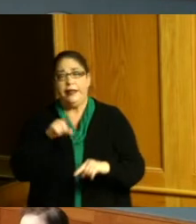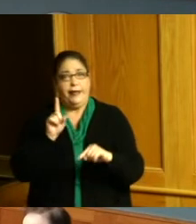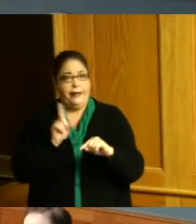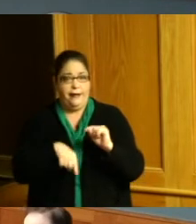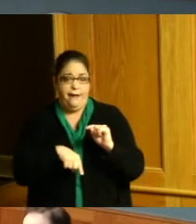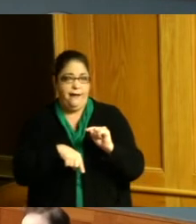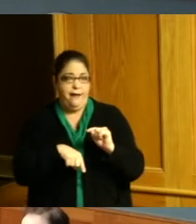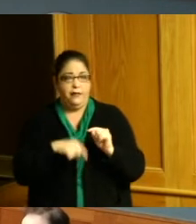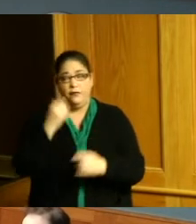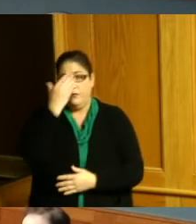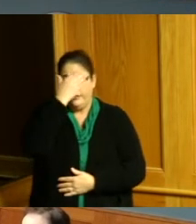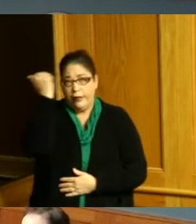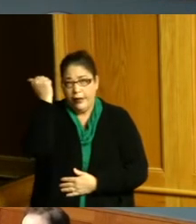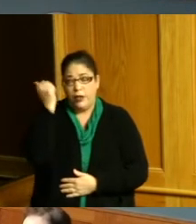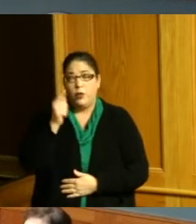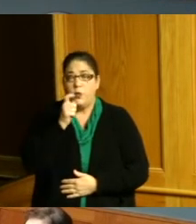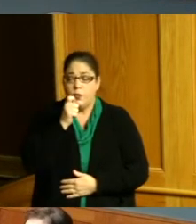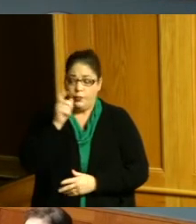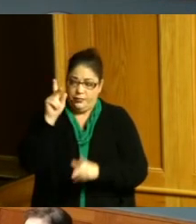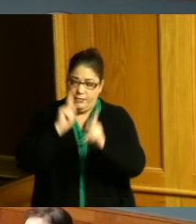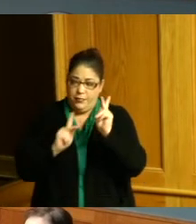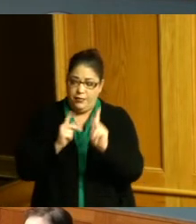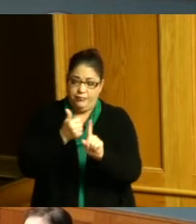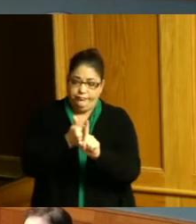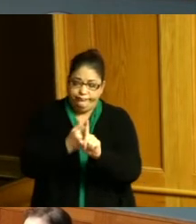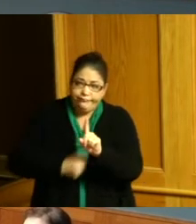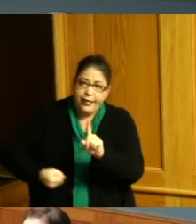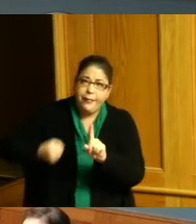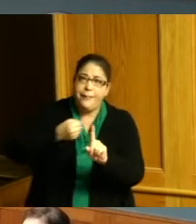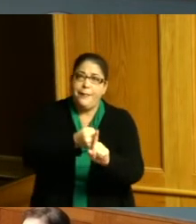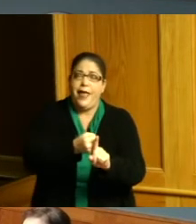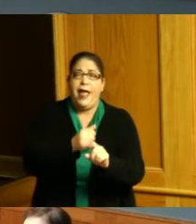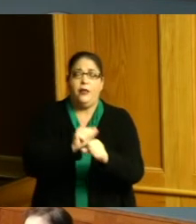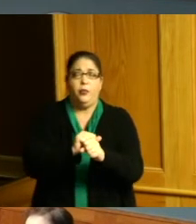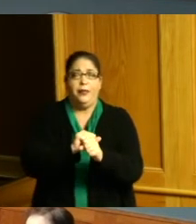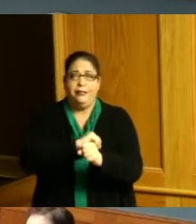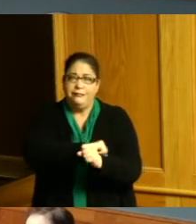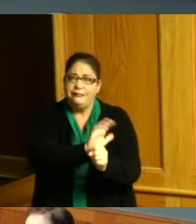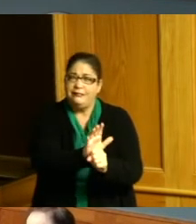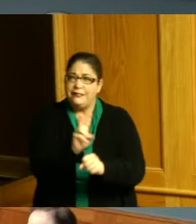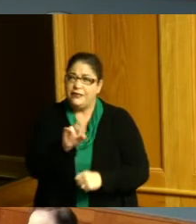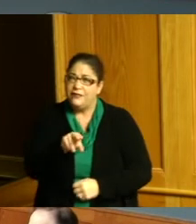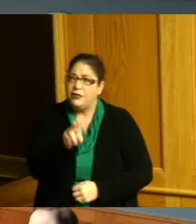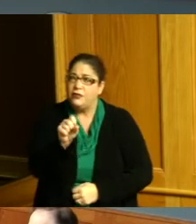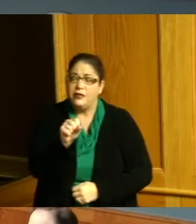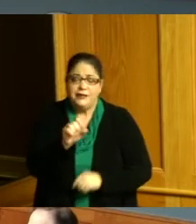forget those who are being impacted by this virus that's going through our nation